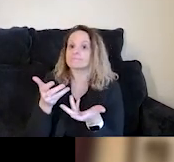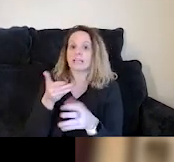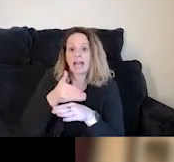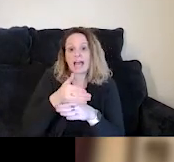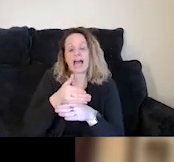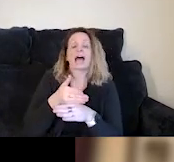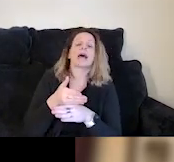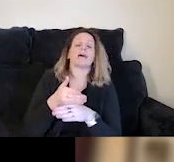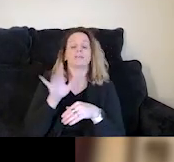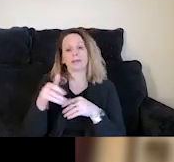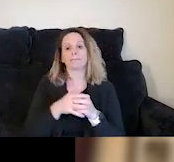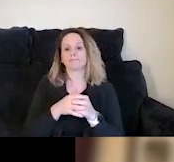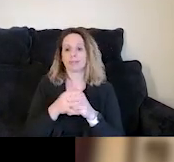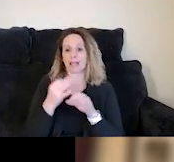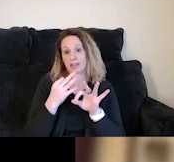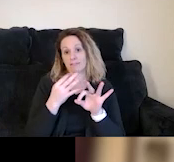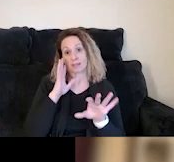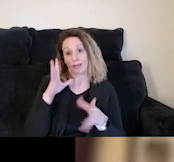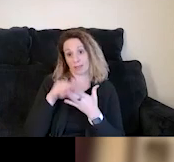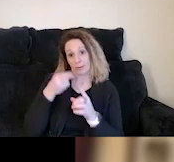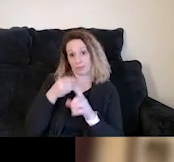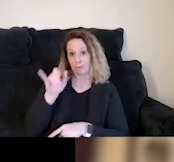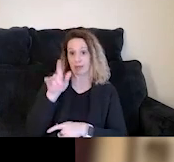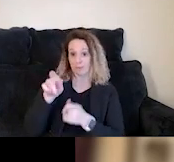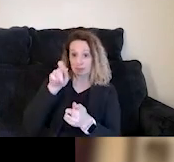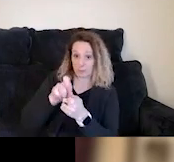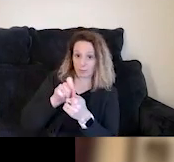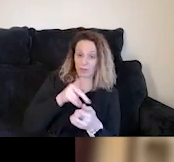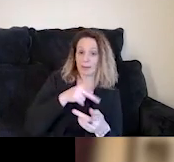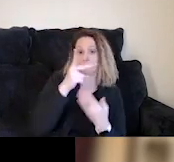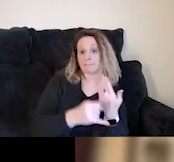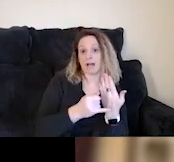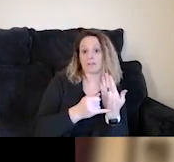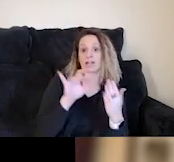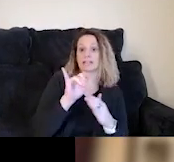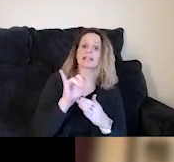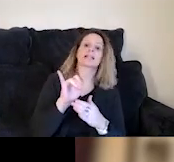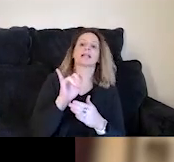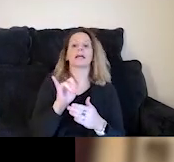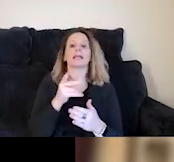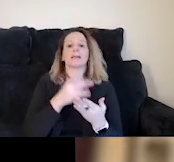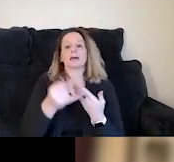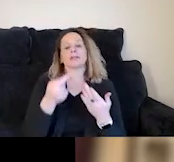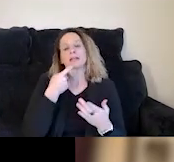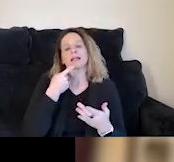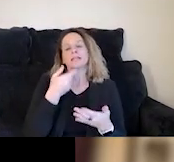All of the feedback that we gain from that or specific projects, like the guaranteed income project that I mentioned earlier, have been really key to us